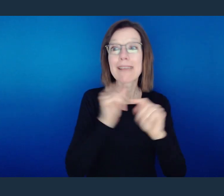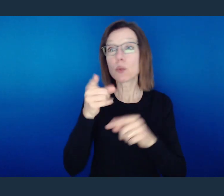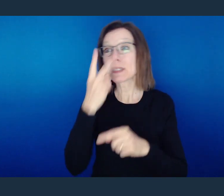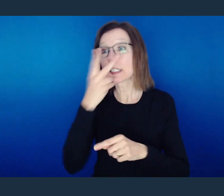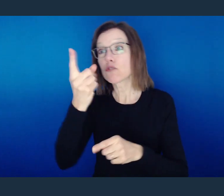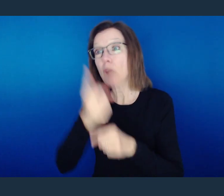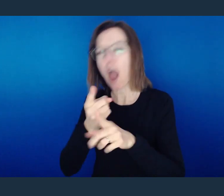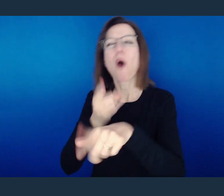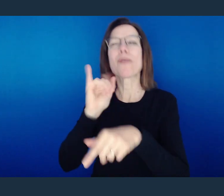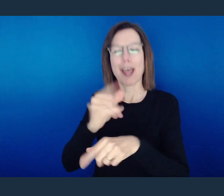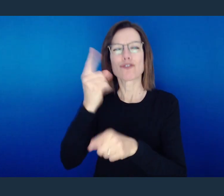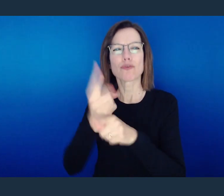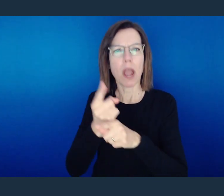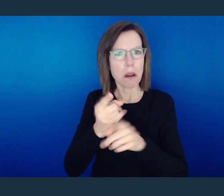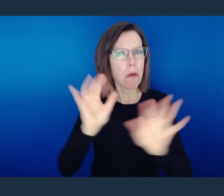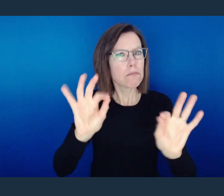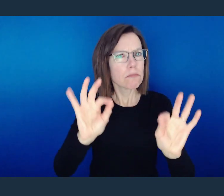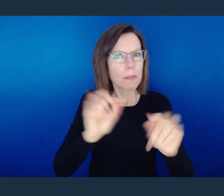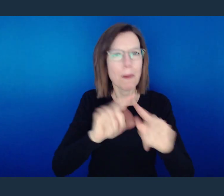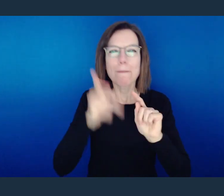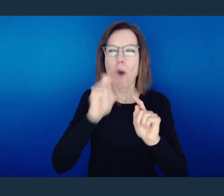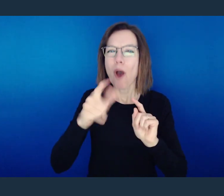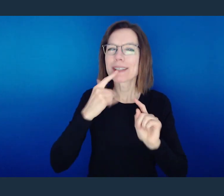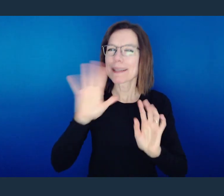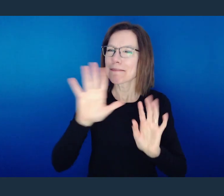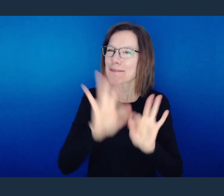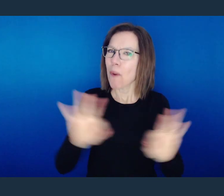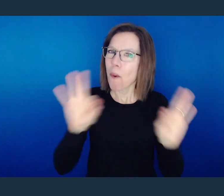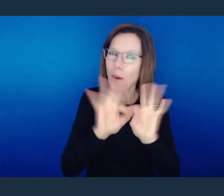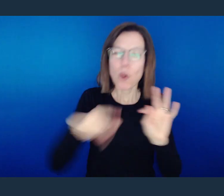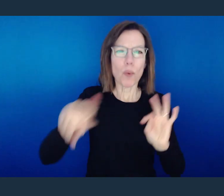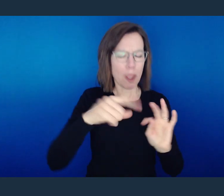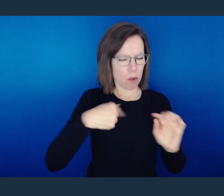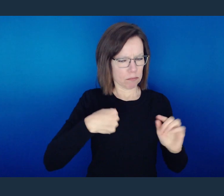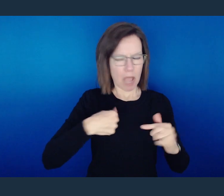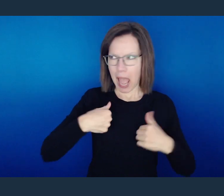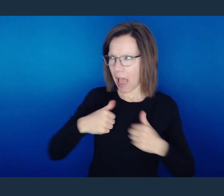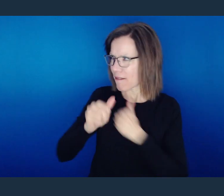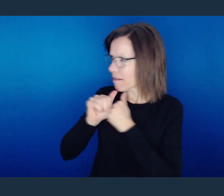He's essentially saying, how can you, who claim to have the word, who claim to have